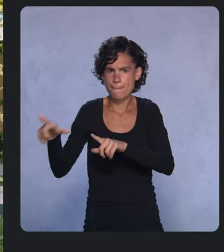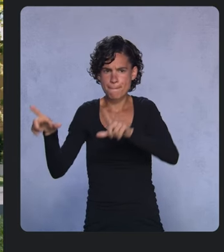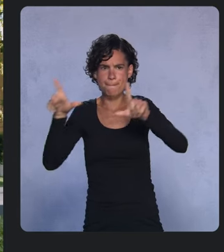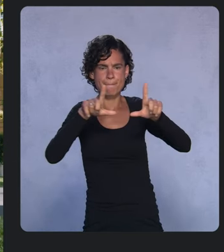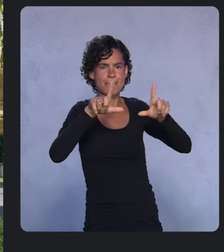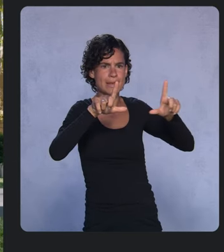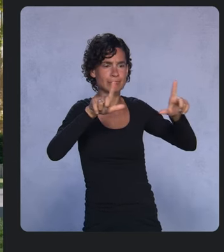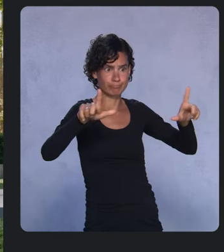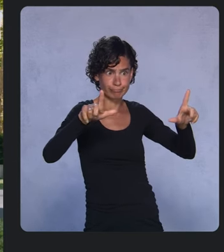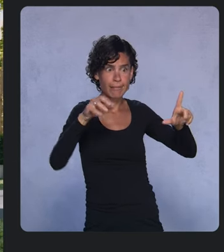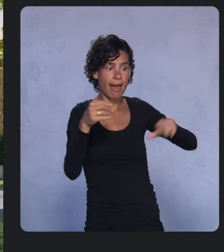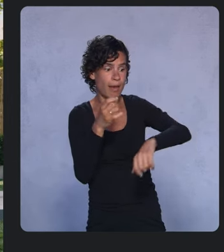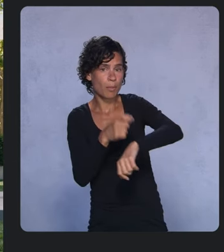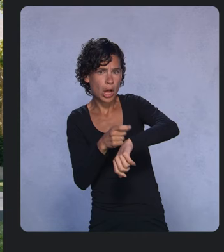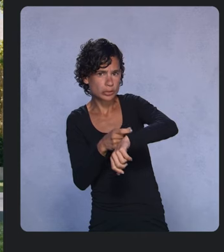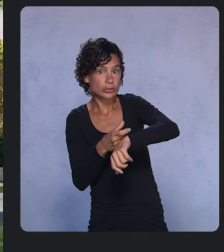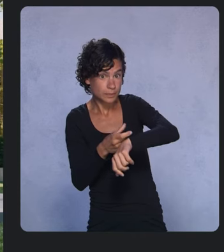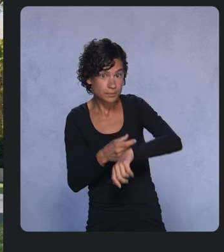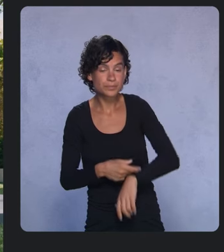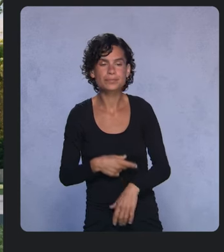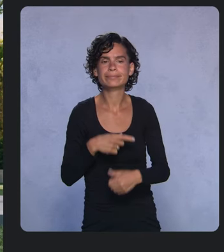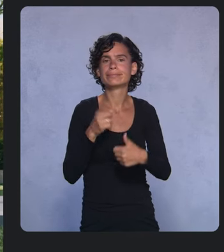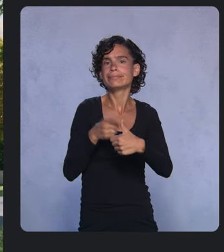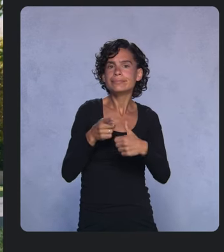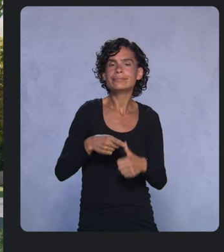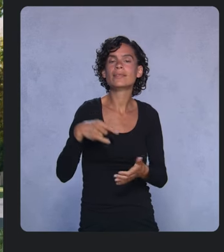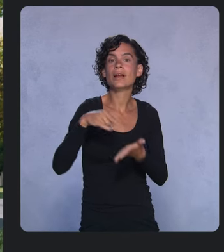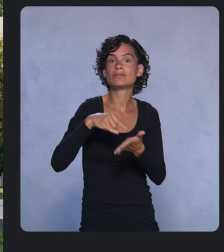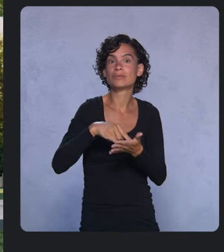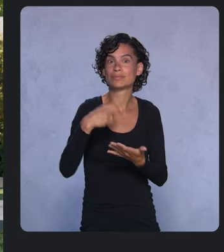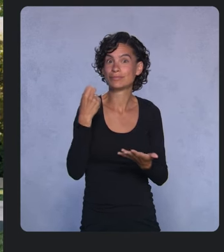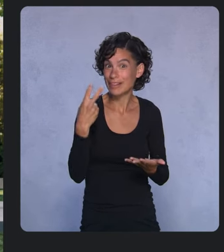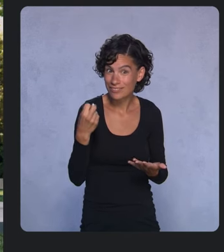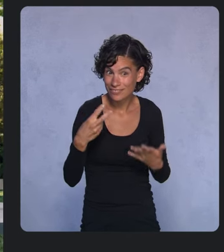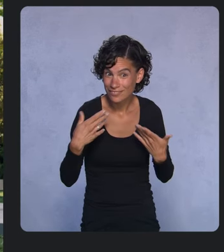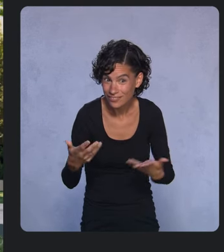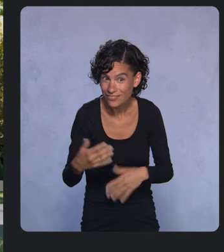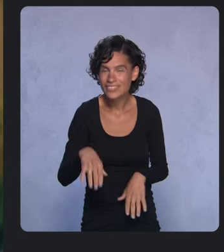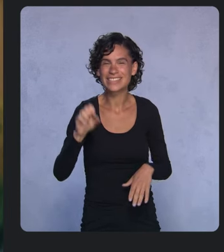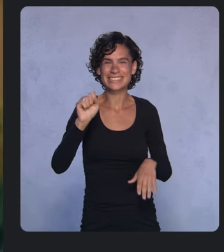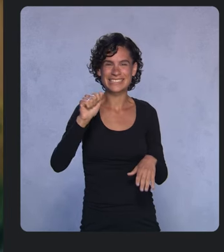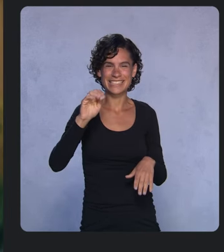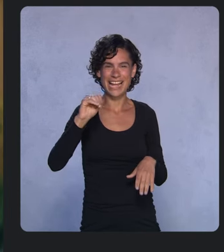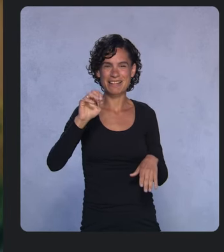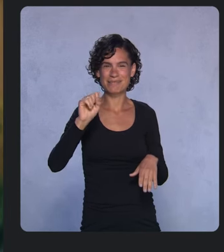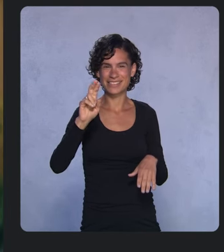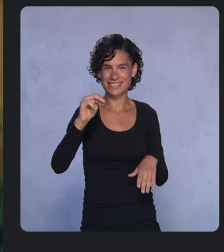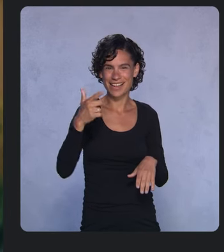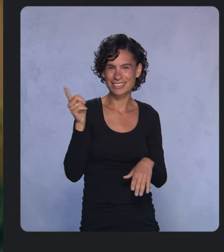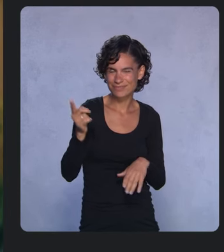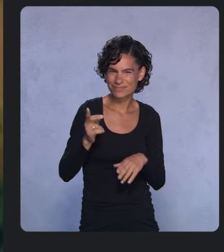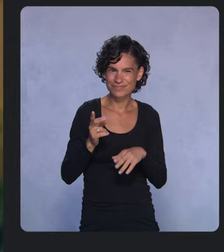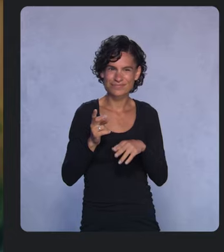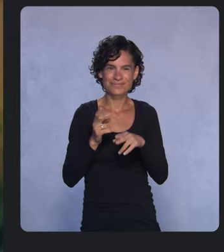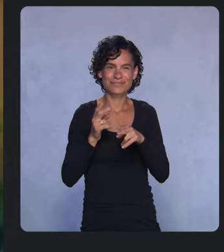Ok, let’s talk about Android 12. As Sameer shared earlier, Android 12 is one of the biggest design changes ever,